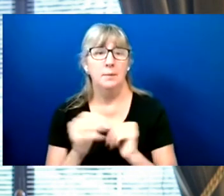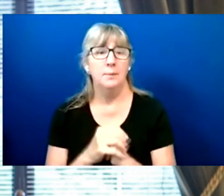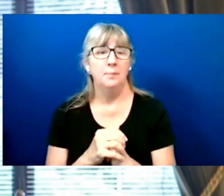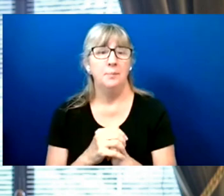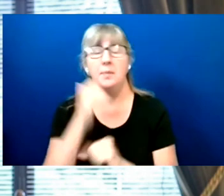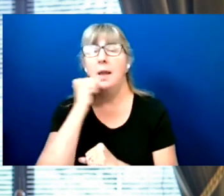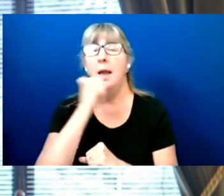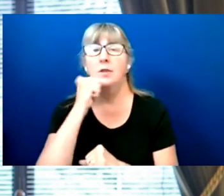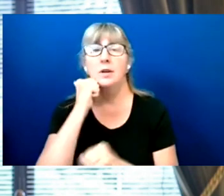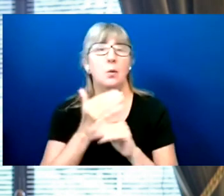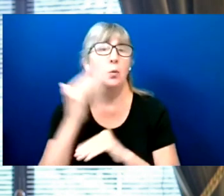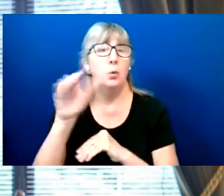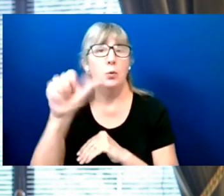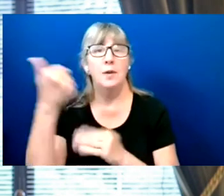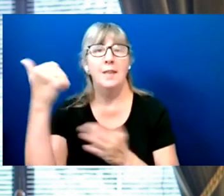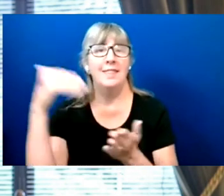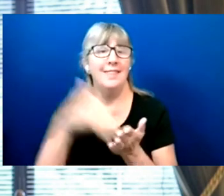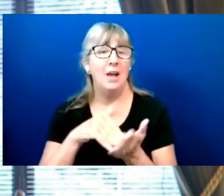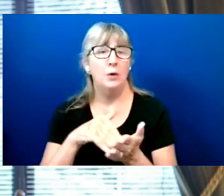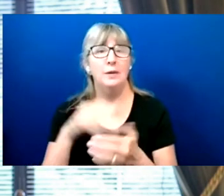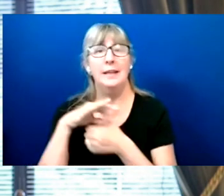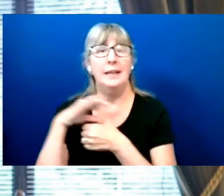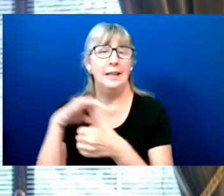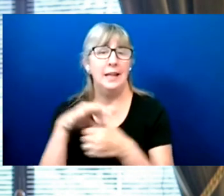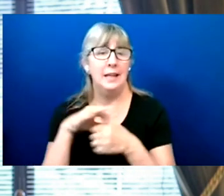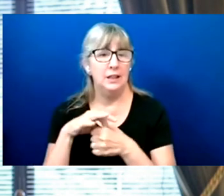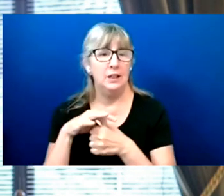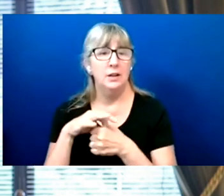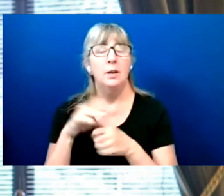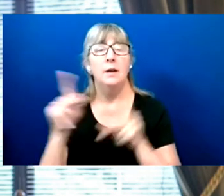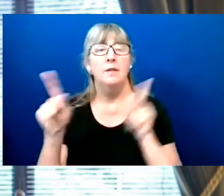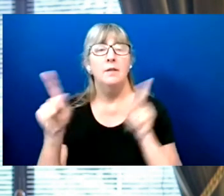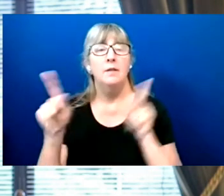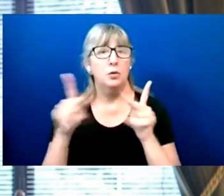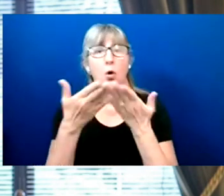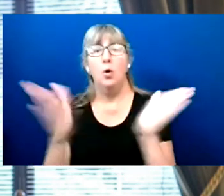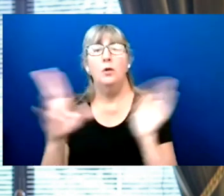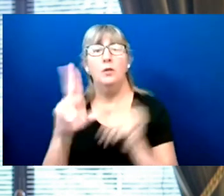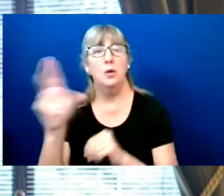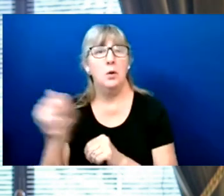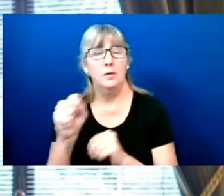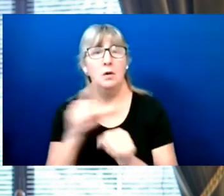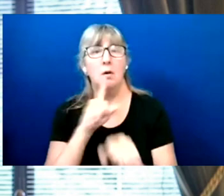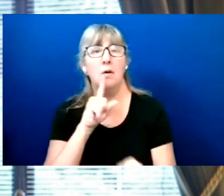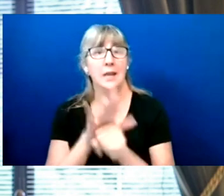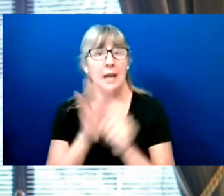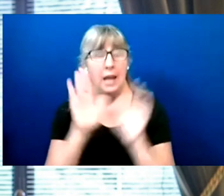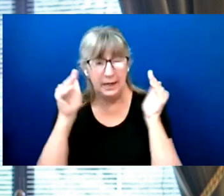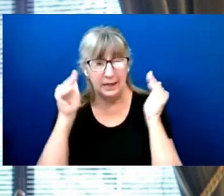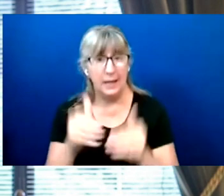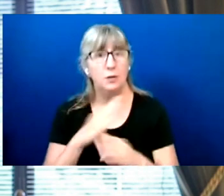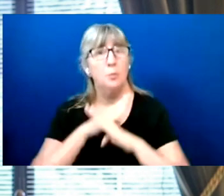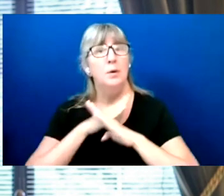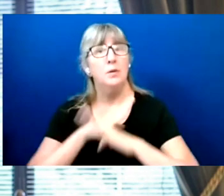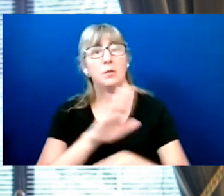Every day, more than 10,000 election officials nationwide are dedicated to preserving your constitutional right to vote.